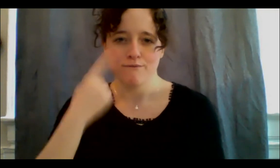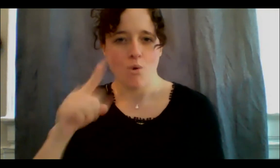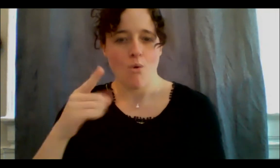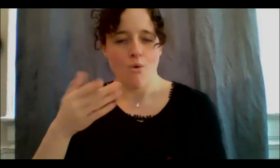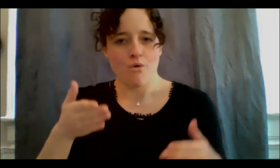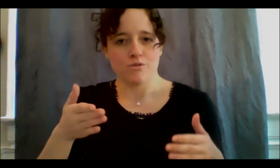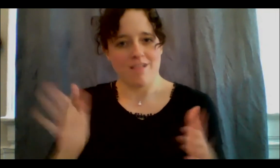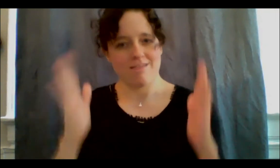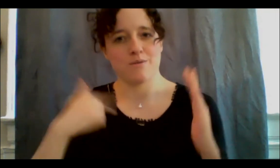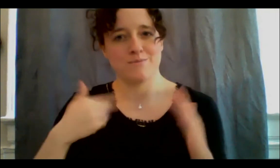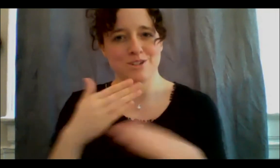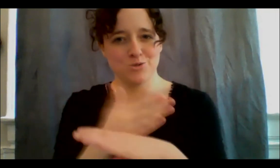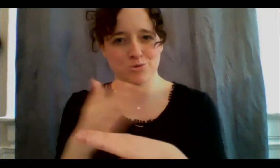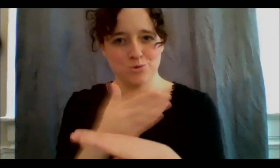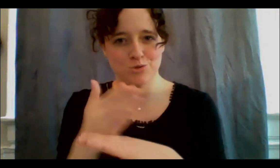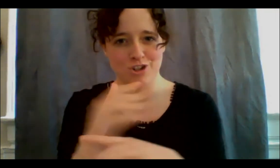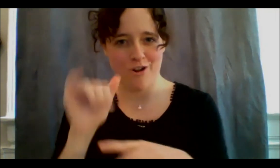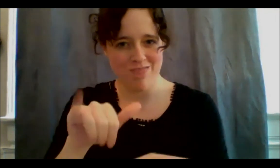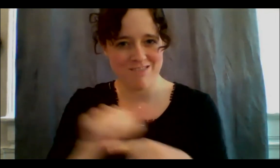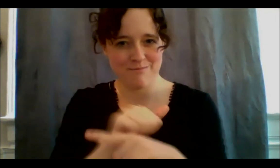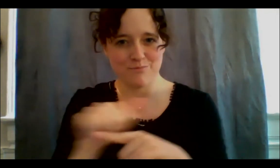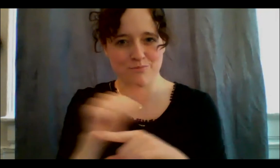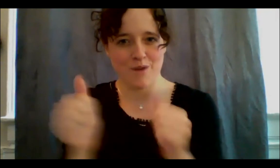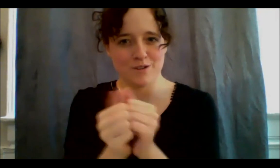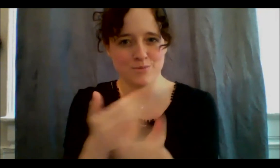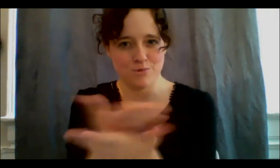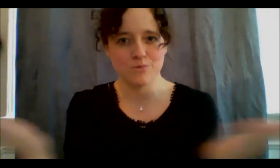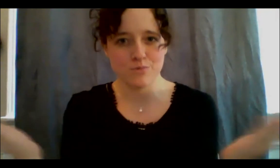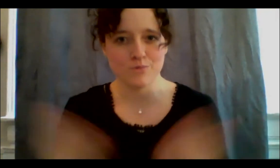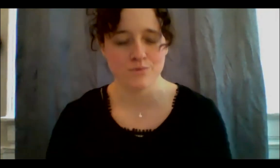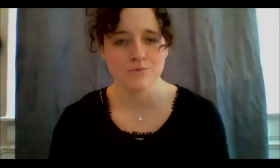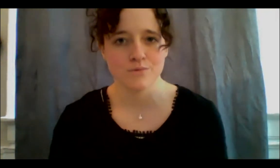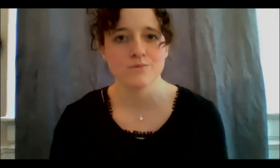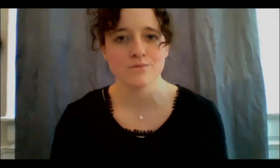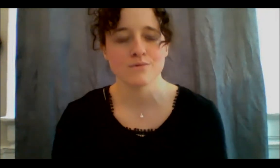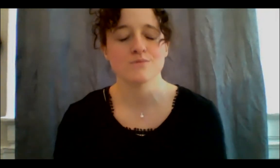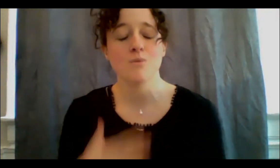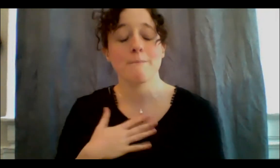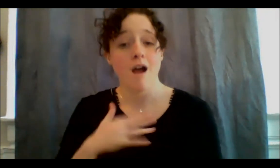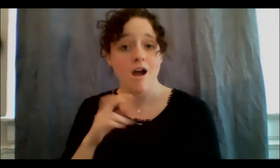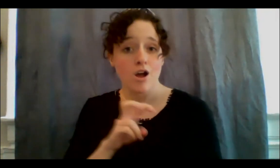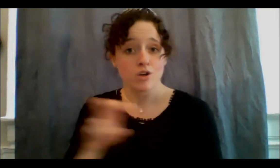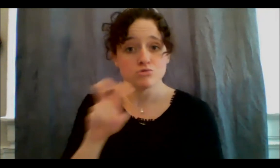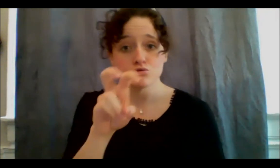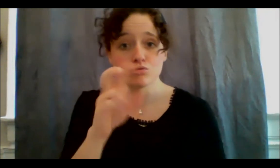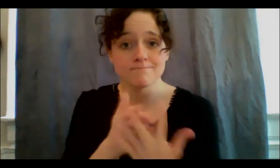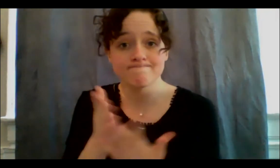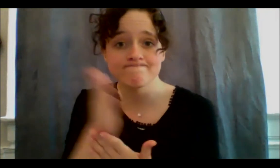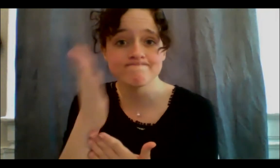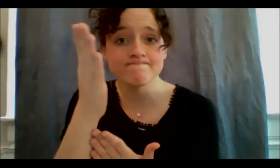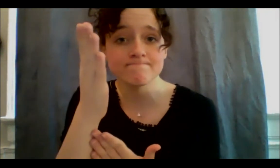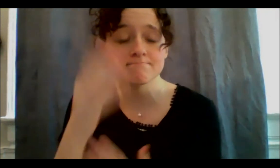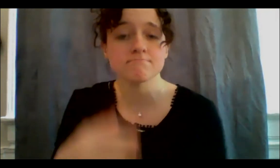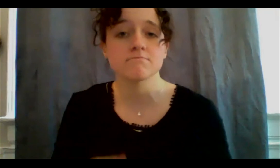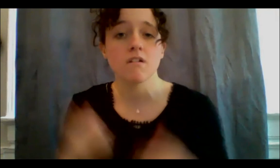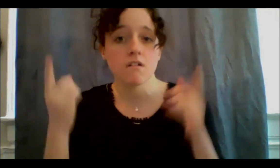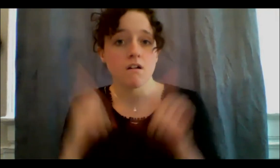It is in my journey, about in 2005 when I was told through one of my teachers,